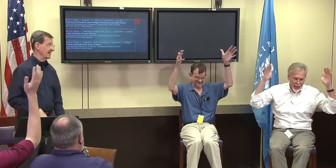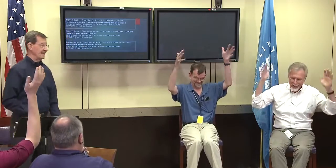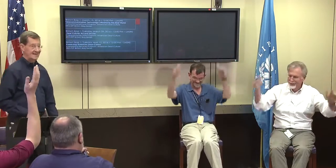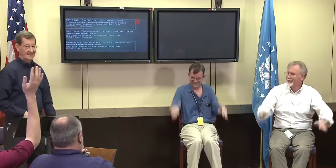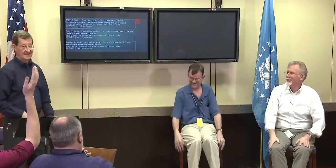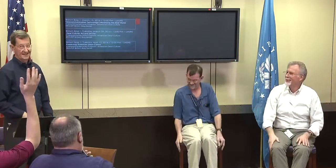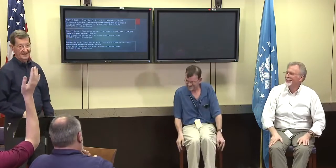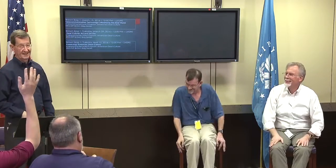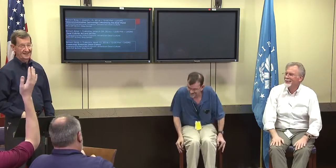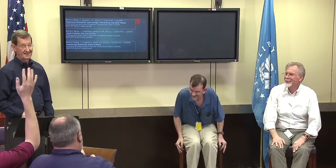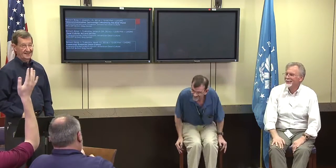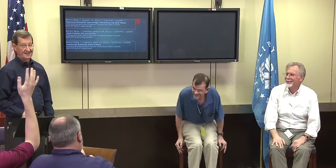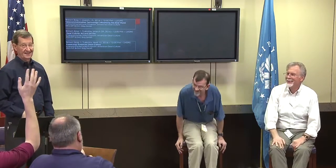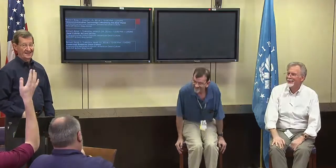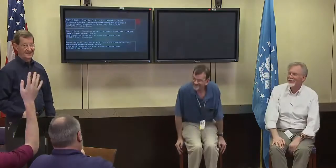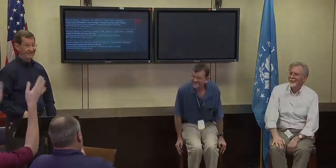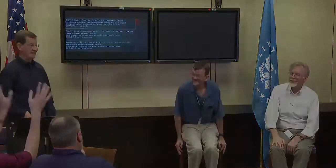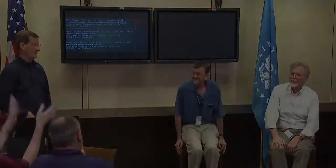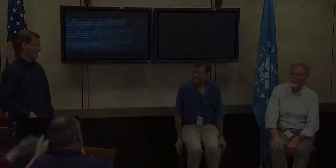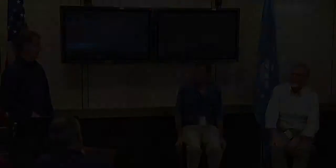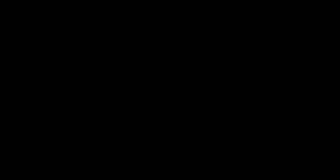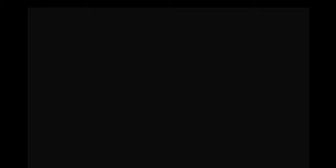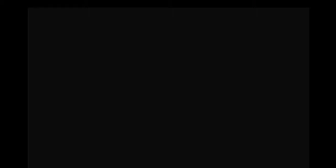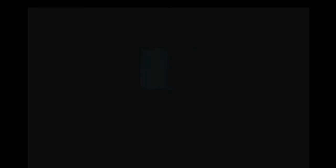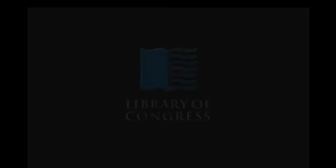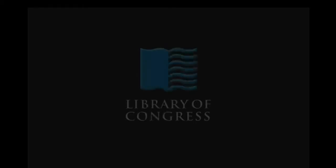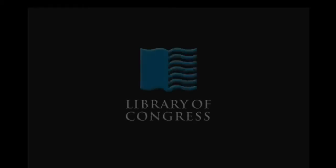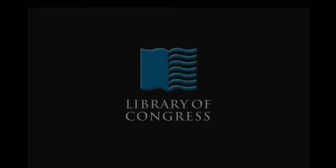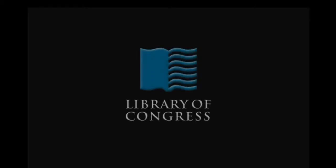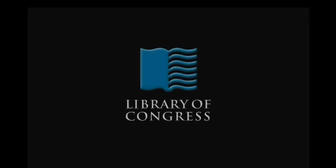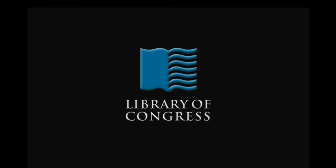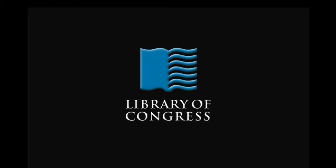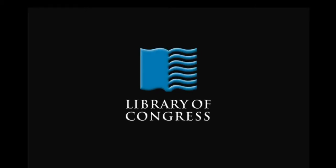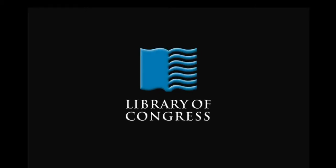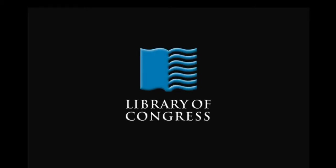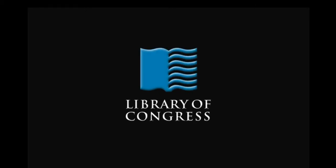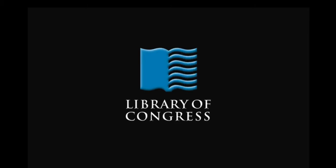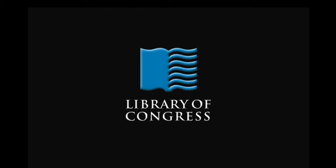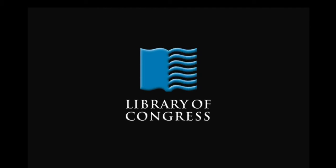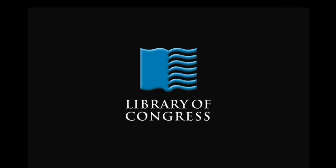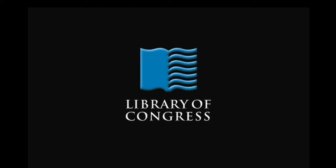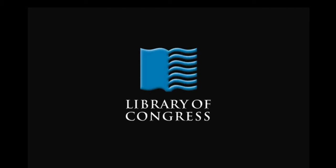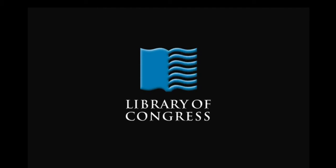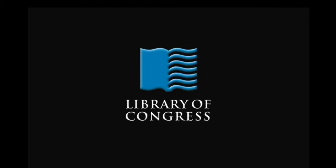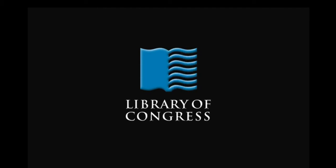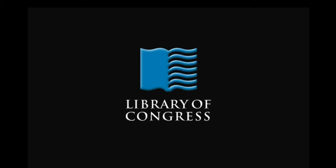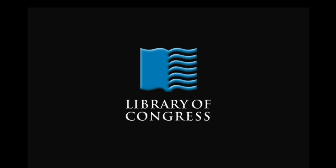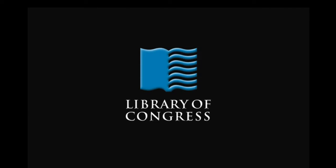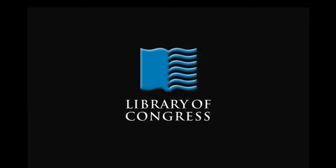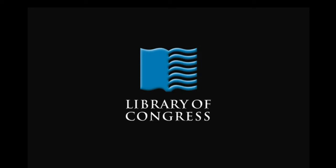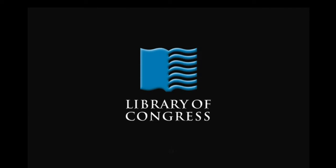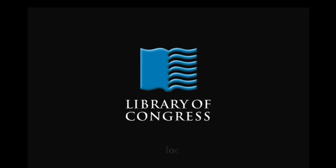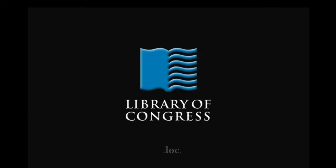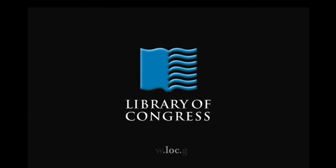This has been a presentation of the Library of Congress.